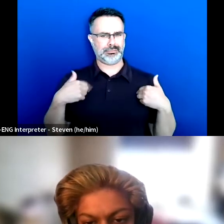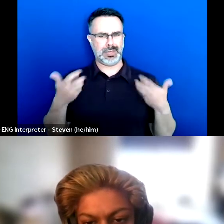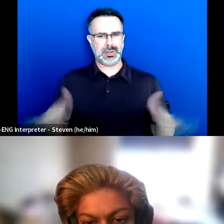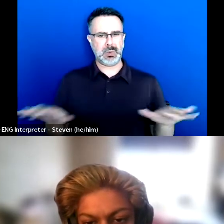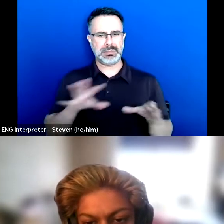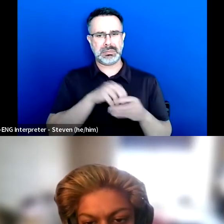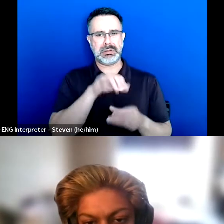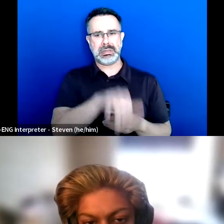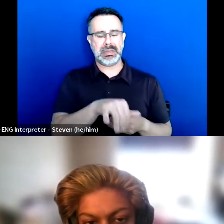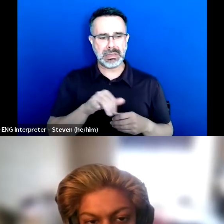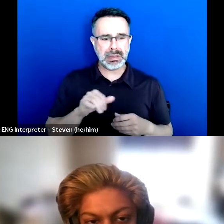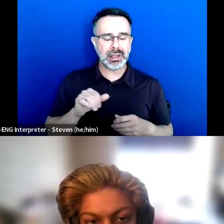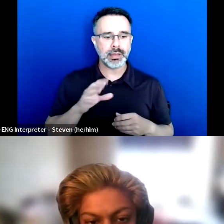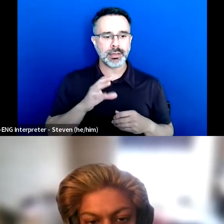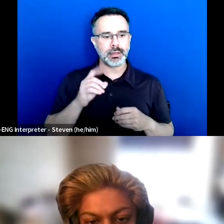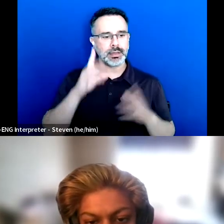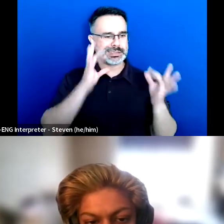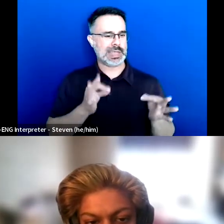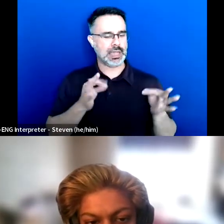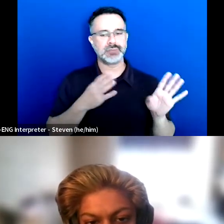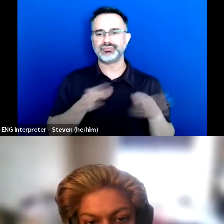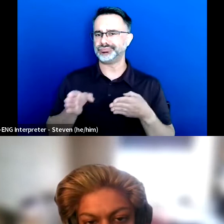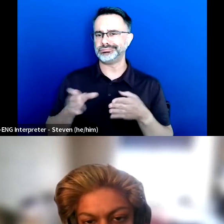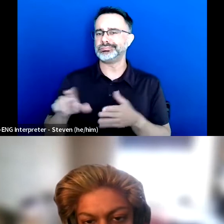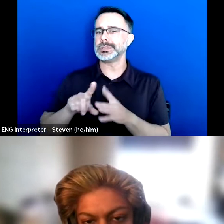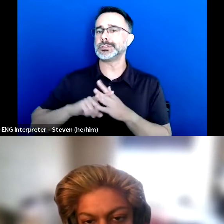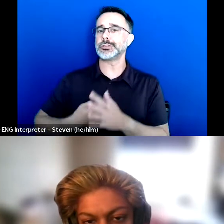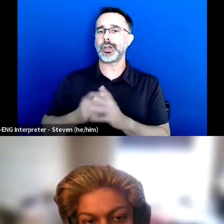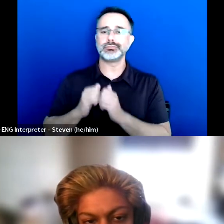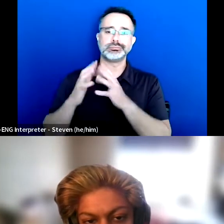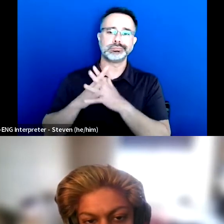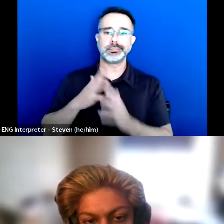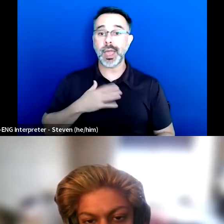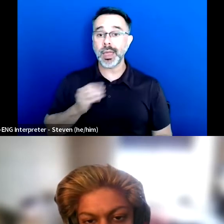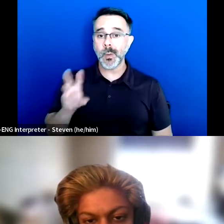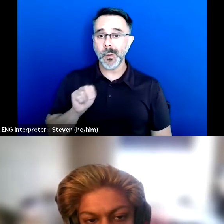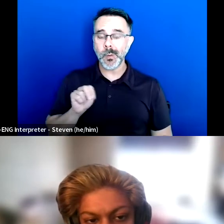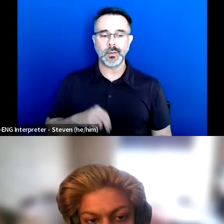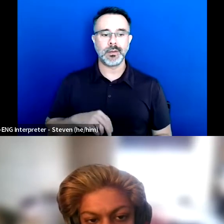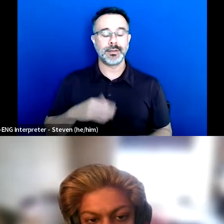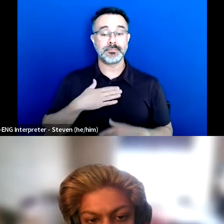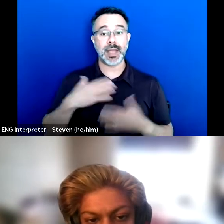And I decided to start my own thing and put my clothing line up on Etsy, and then just start